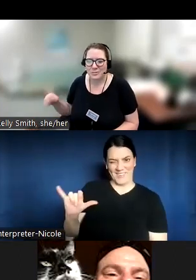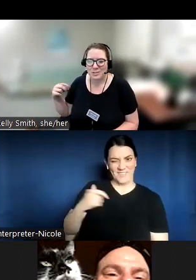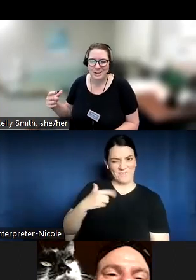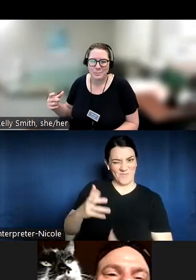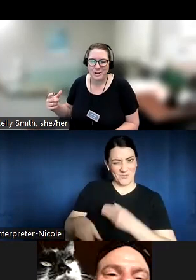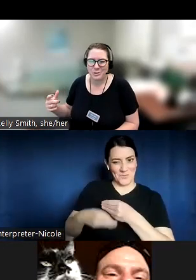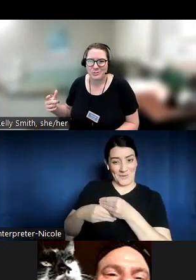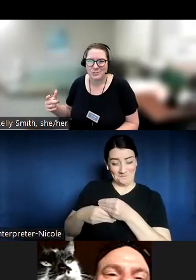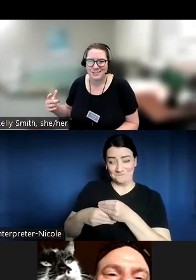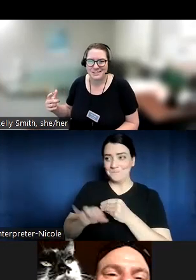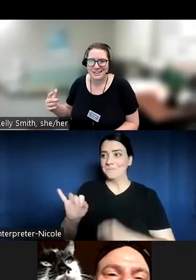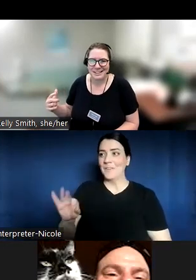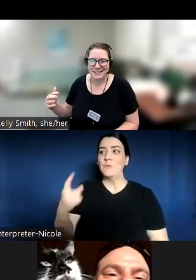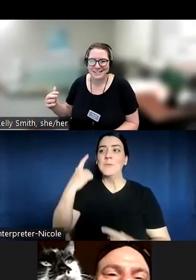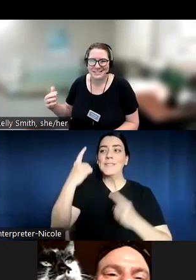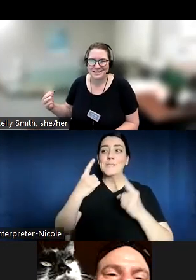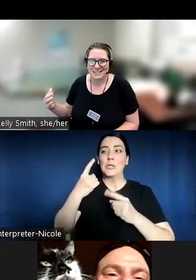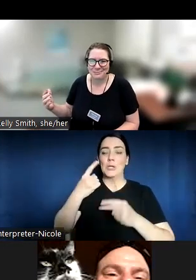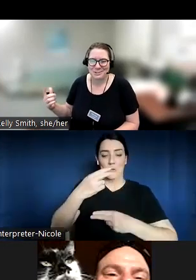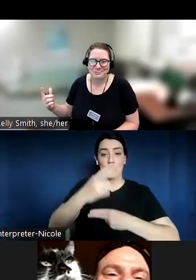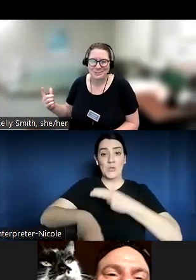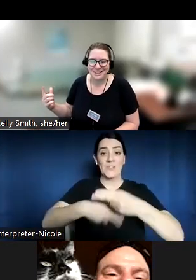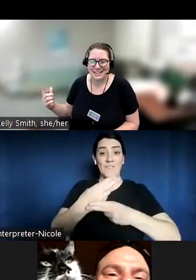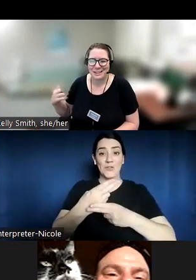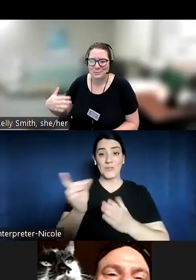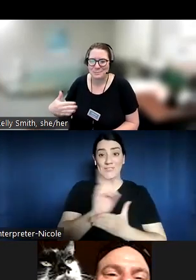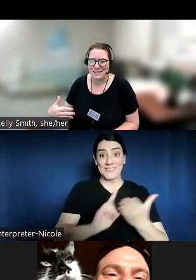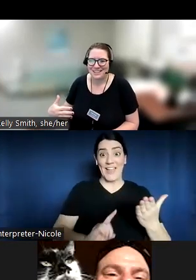So if you think about universal design and designing for a difference, that helped me